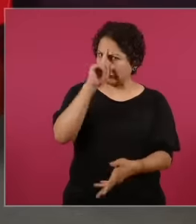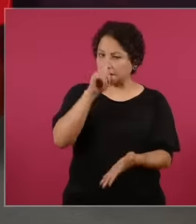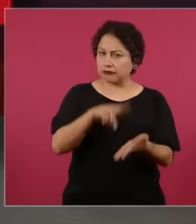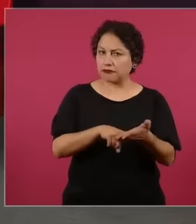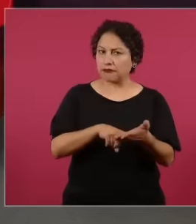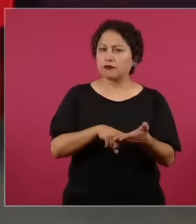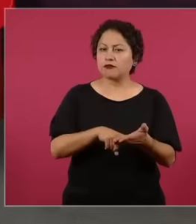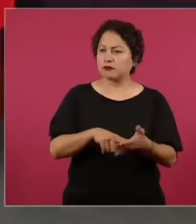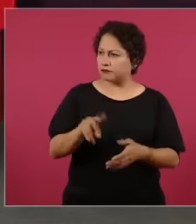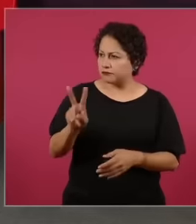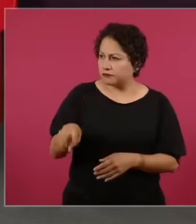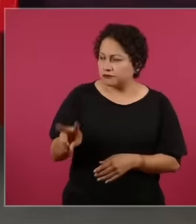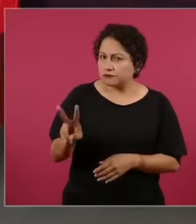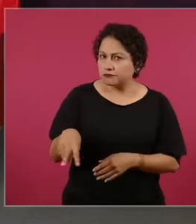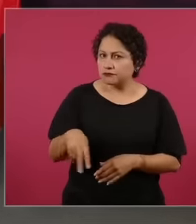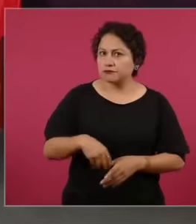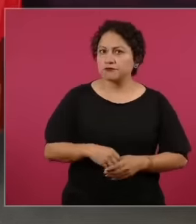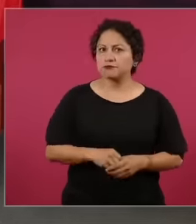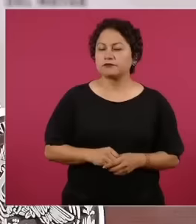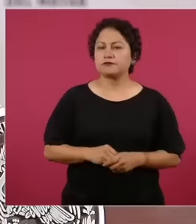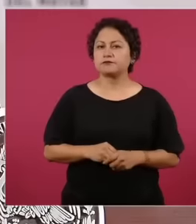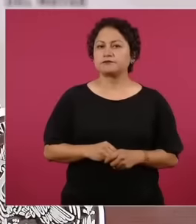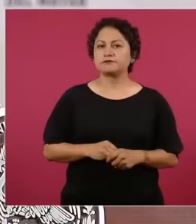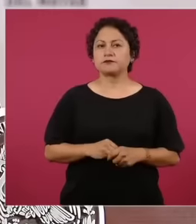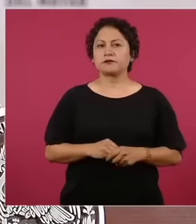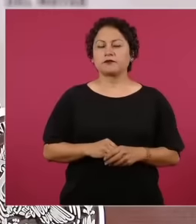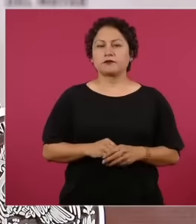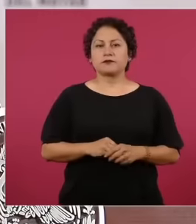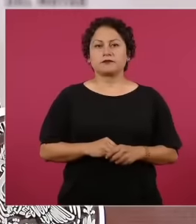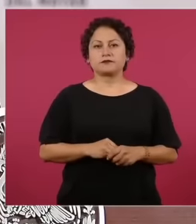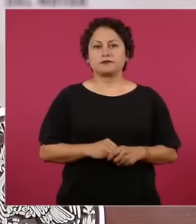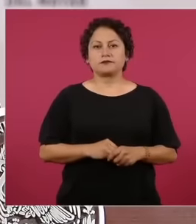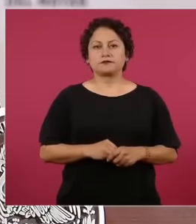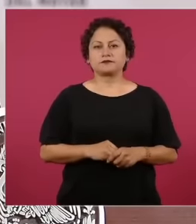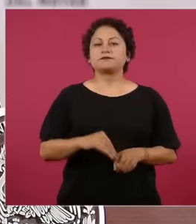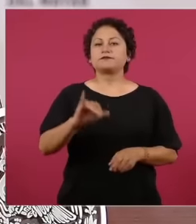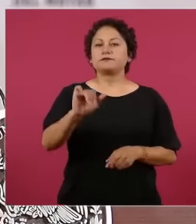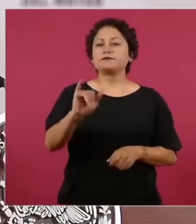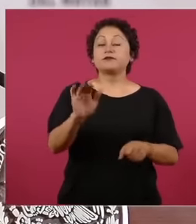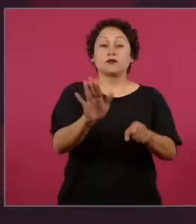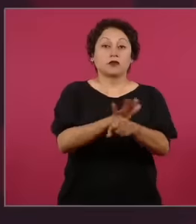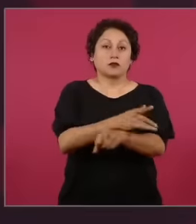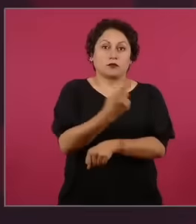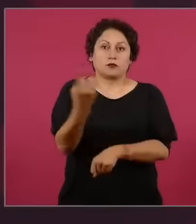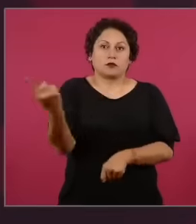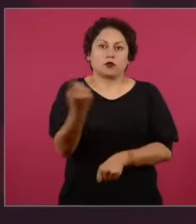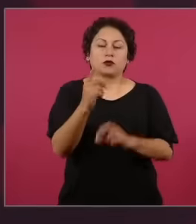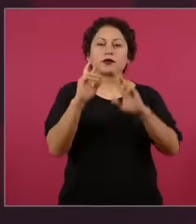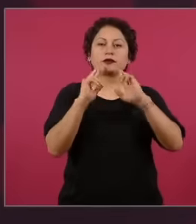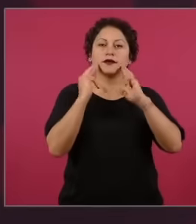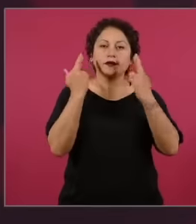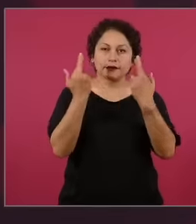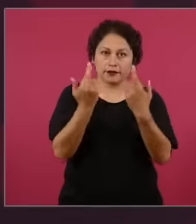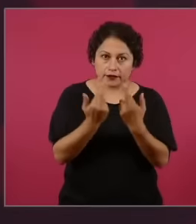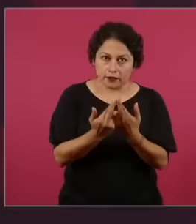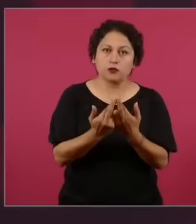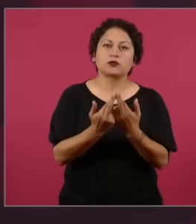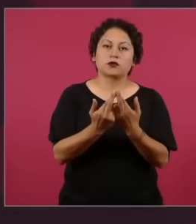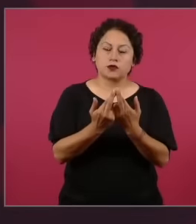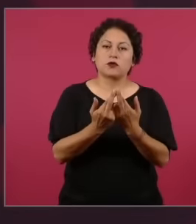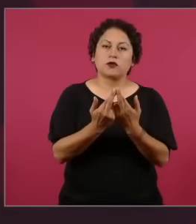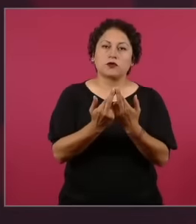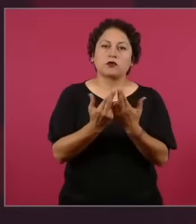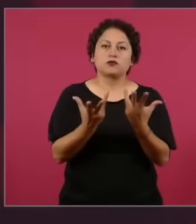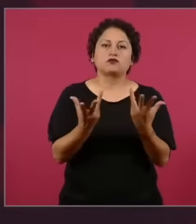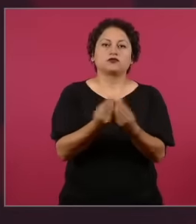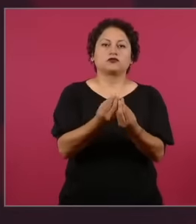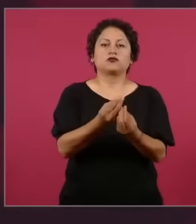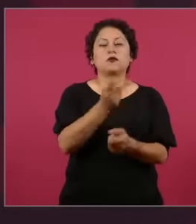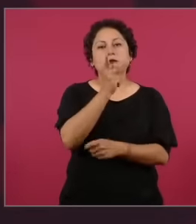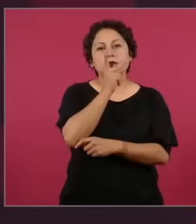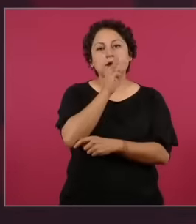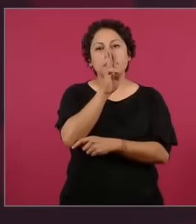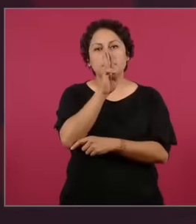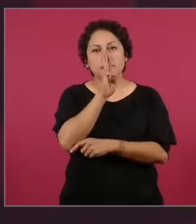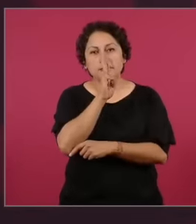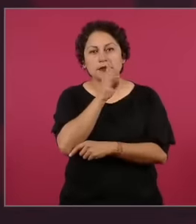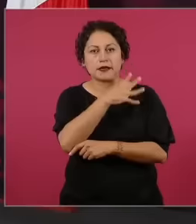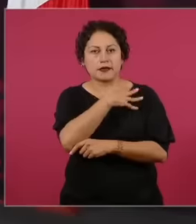true, yes, because we have a meeting with the parents and moms of Ayo Inapa in the